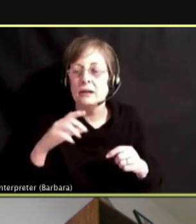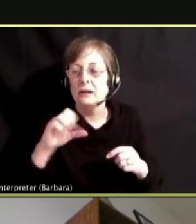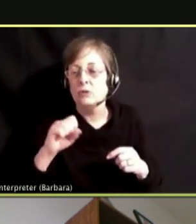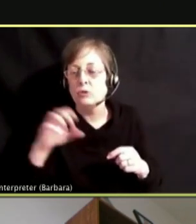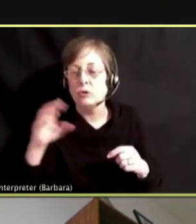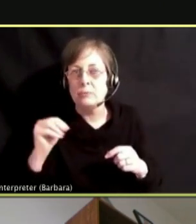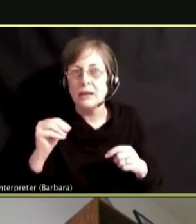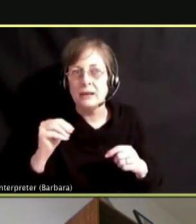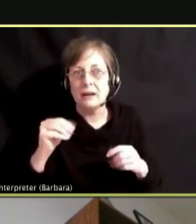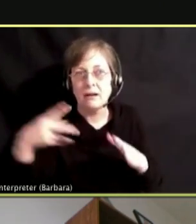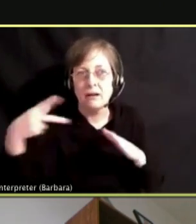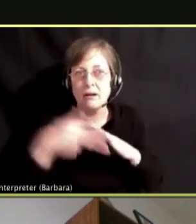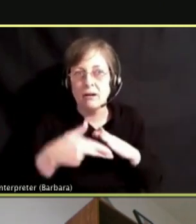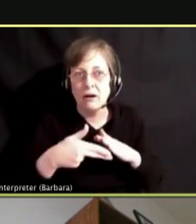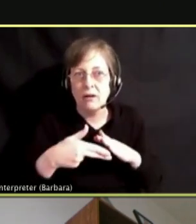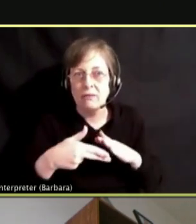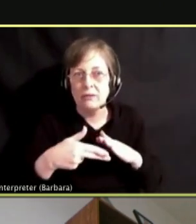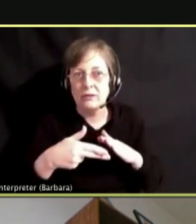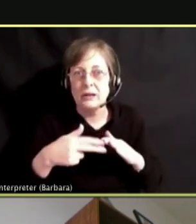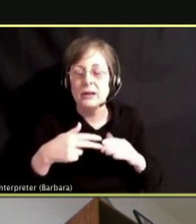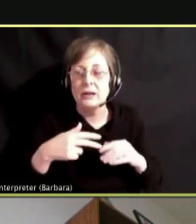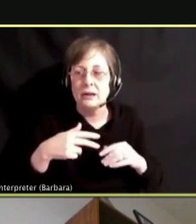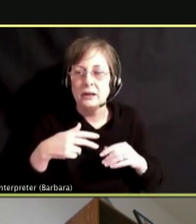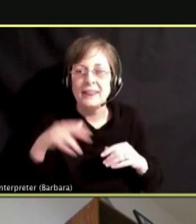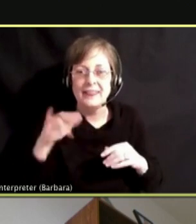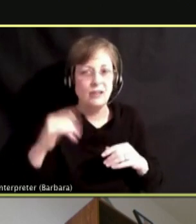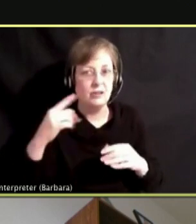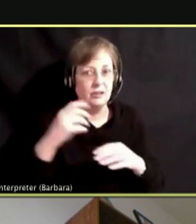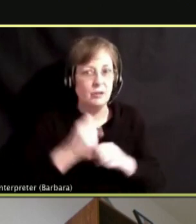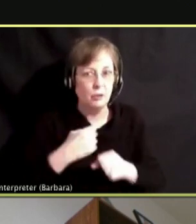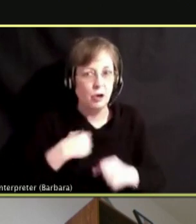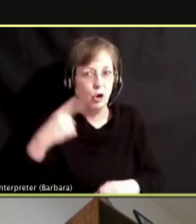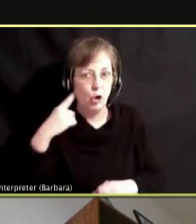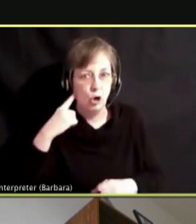THAT'S A SUMMARY OF WHAT I HEARD WHICH I THINK IS A HUGE TAKE AWAY.